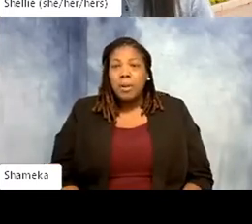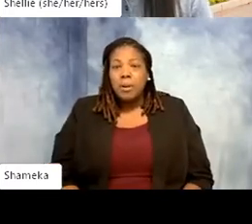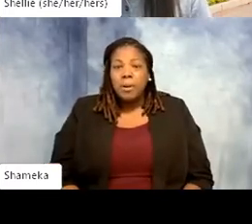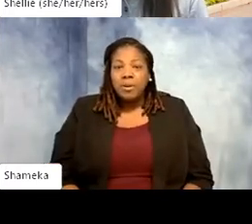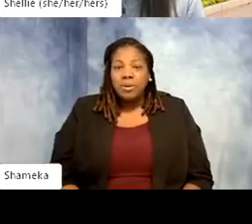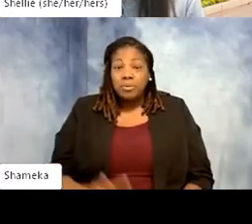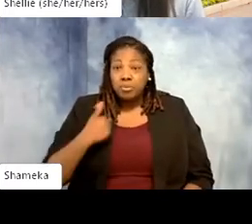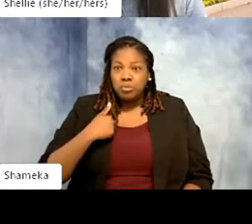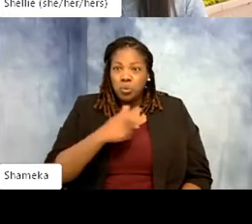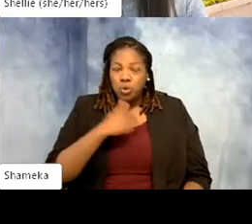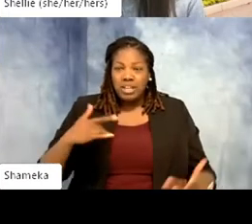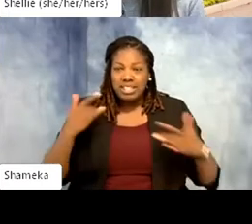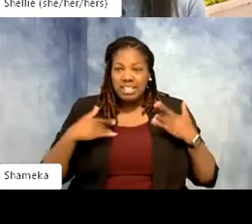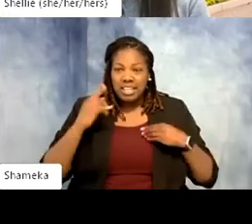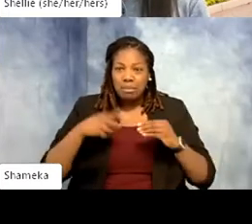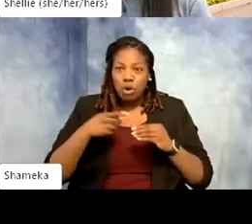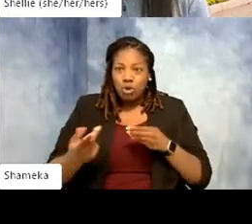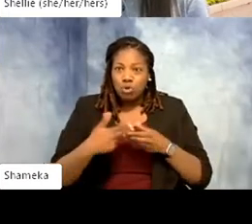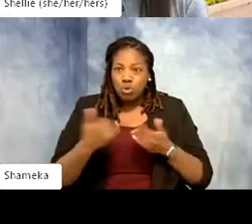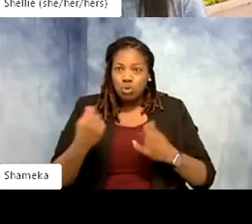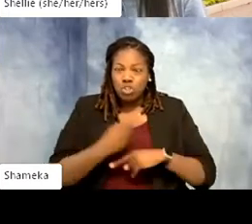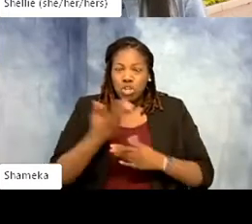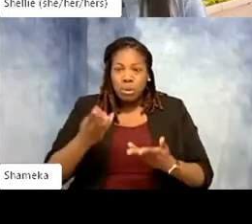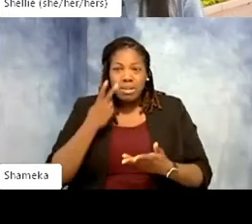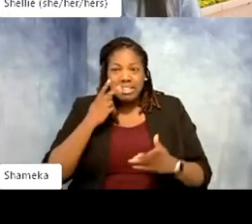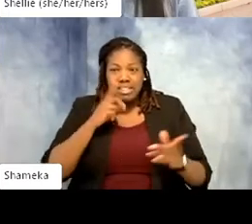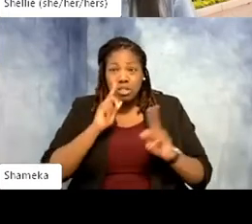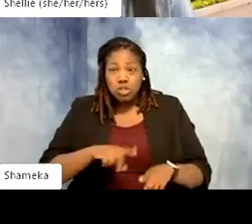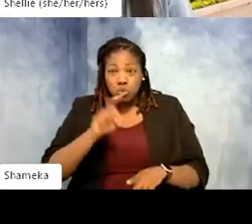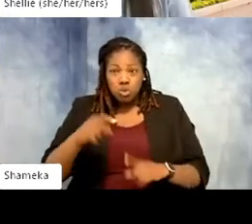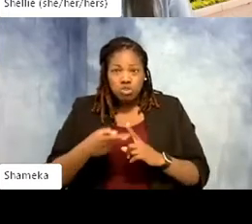so excited for her to be joining. So you might see some answers to your questions from her as well.